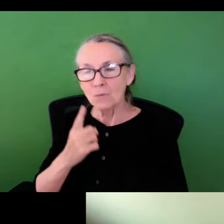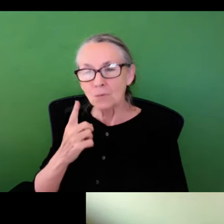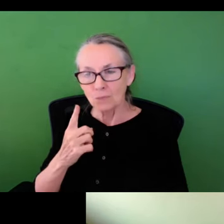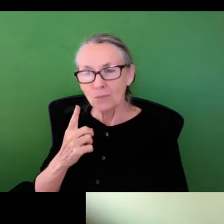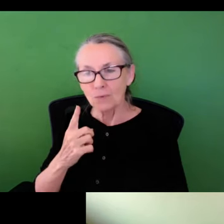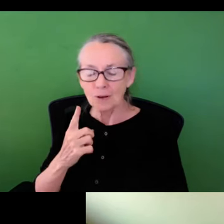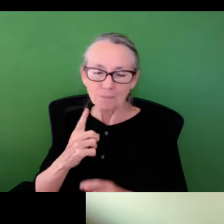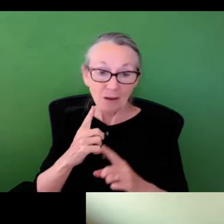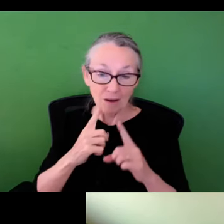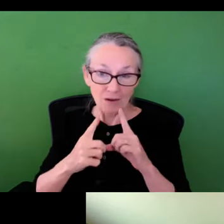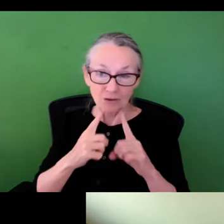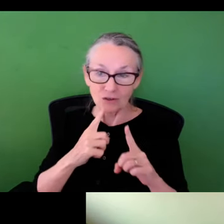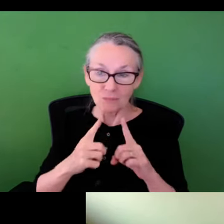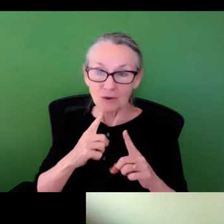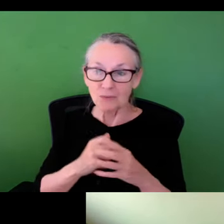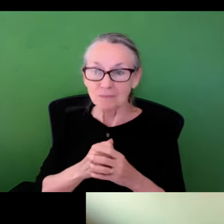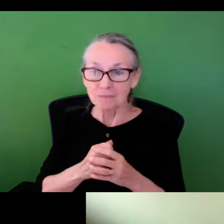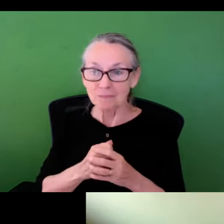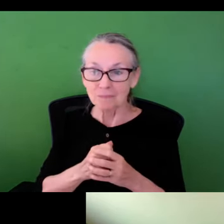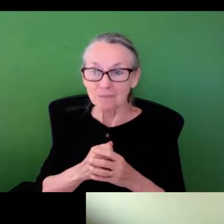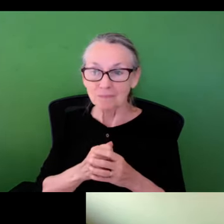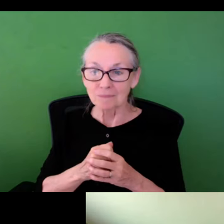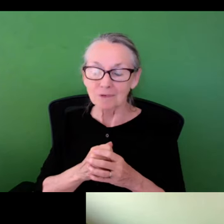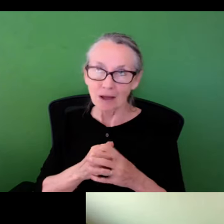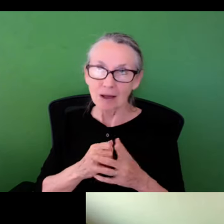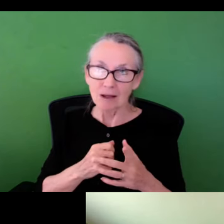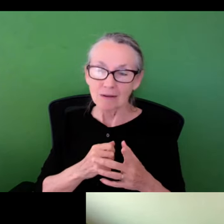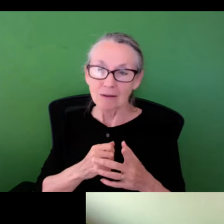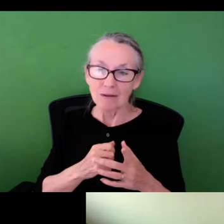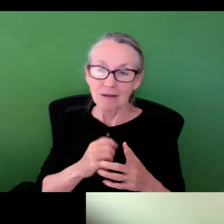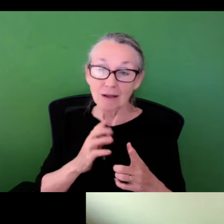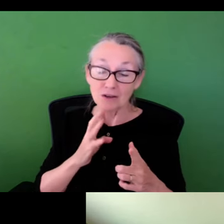In multiple ways. One way is that I talked about sort of